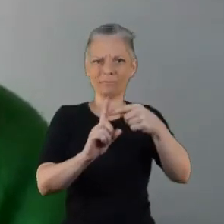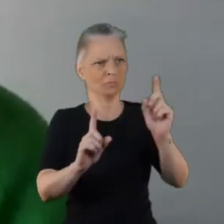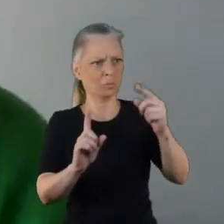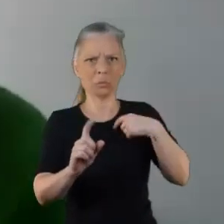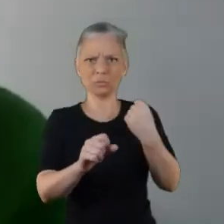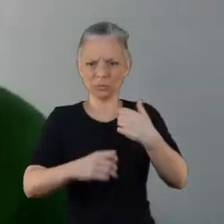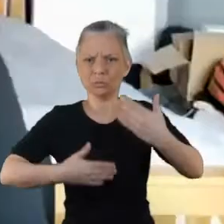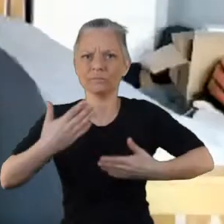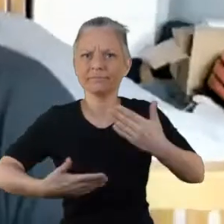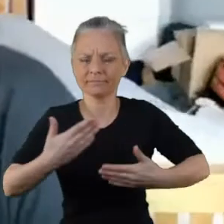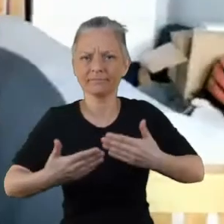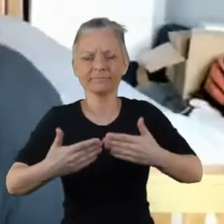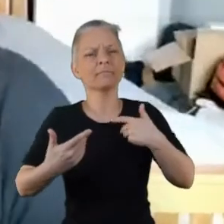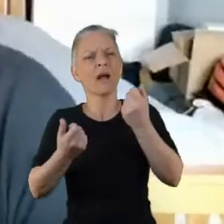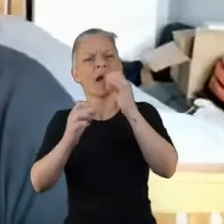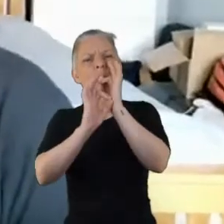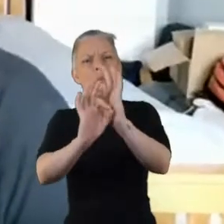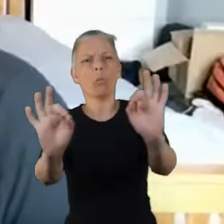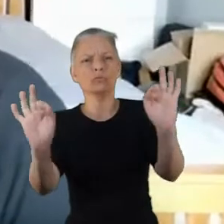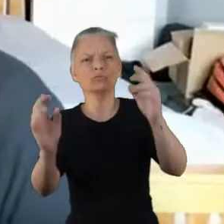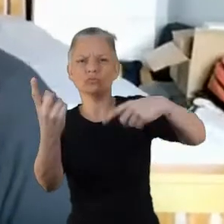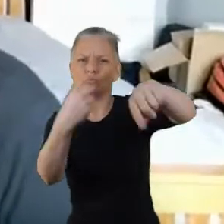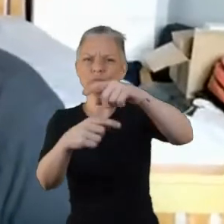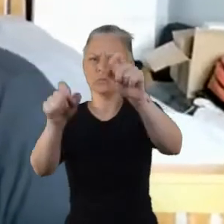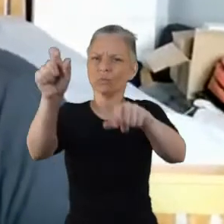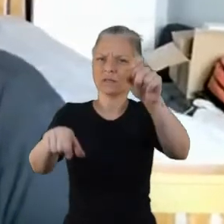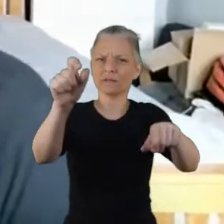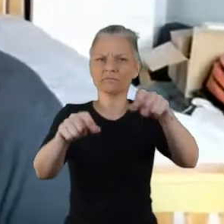I think with some mental health problems or illnesses rather,earlier intervention can